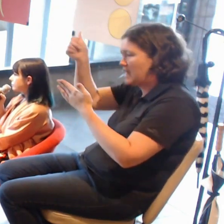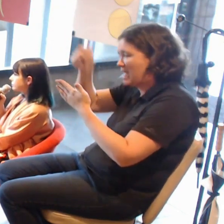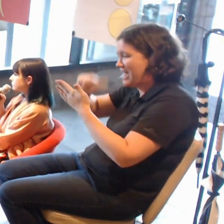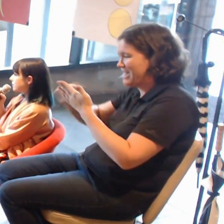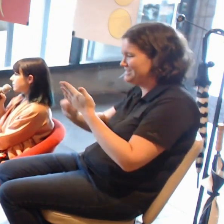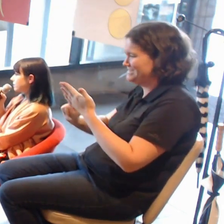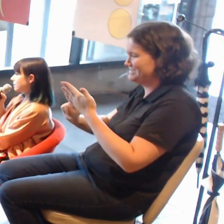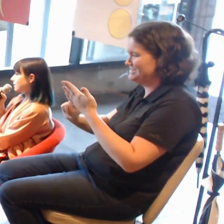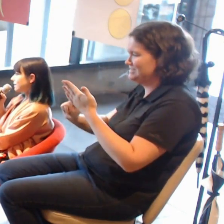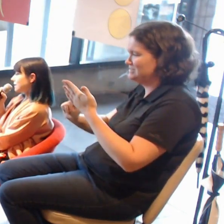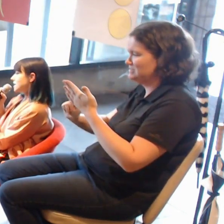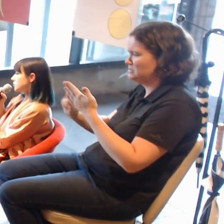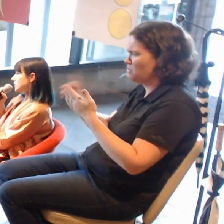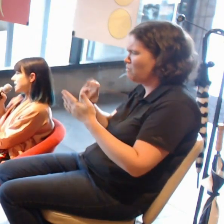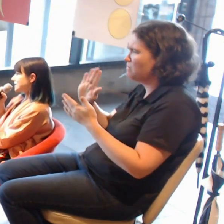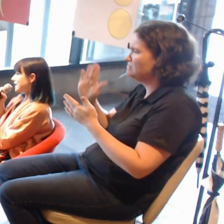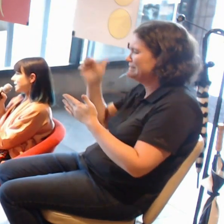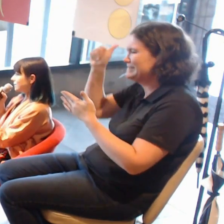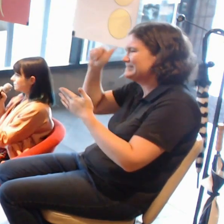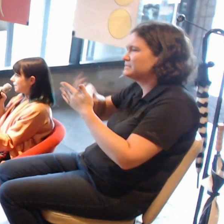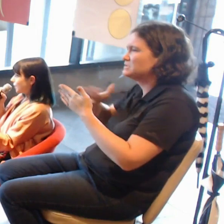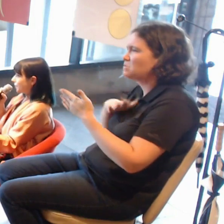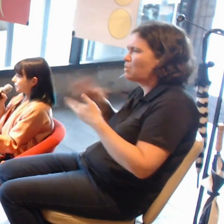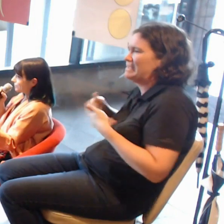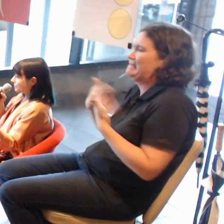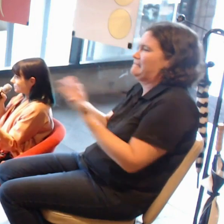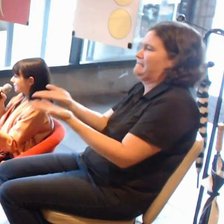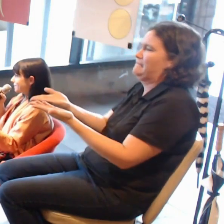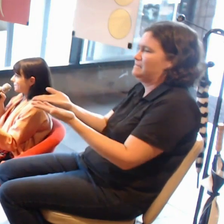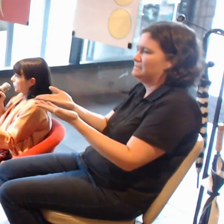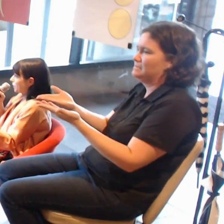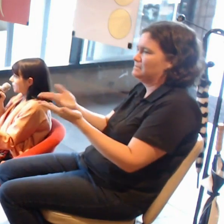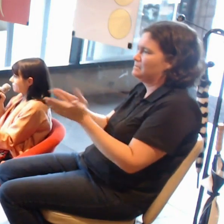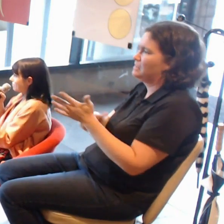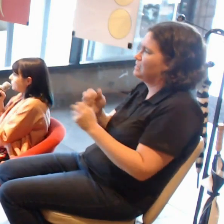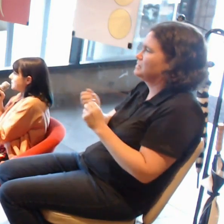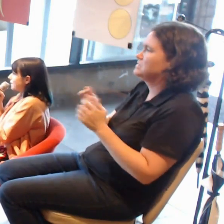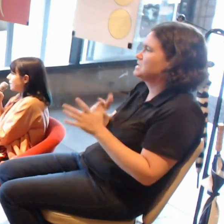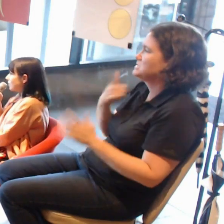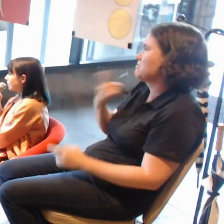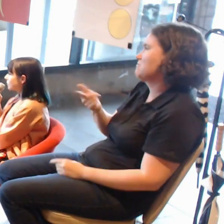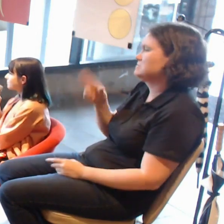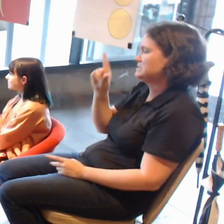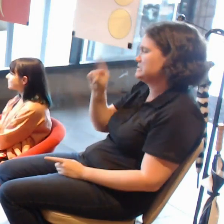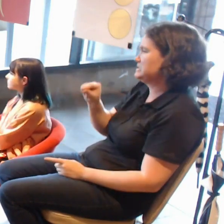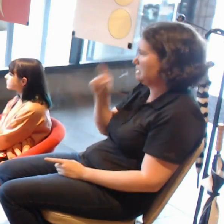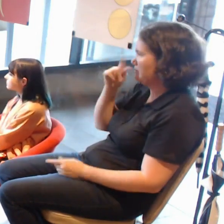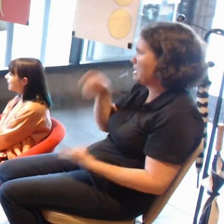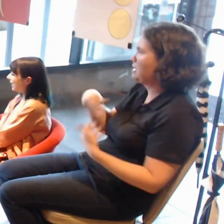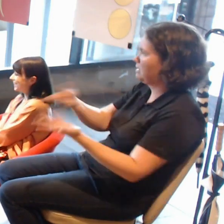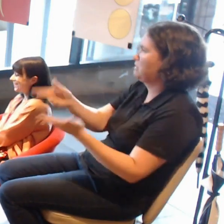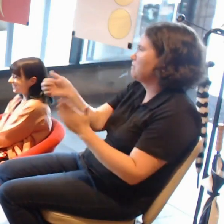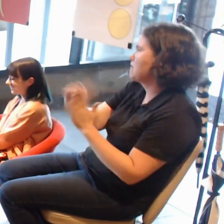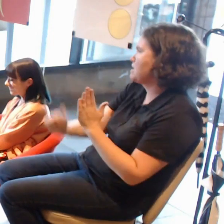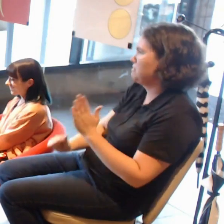rather than the NGA saying, "This is a cheap way to present artwork."